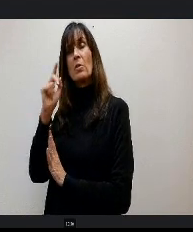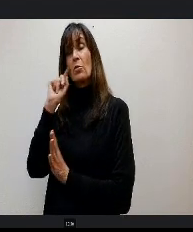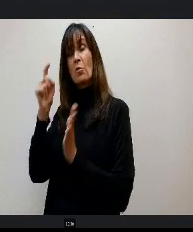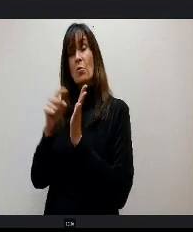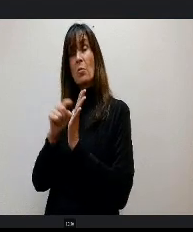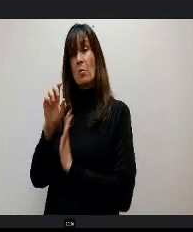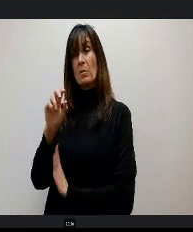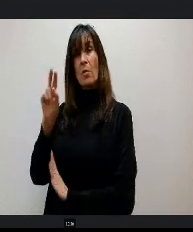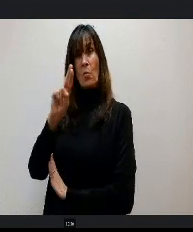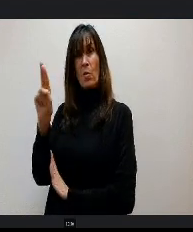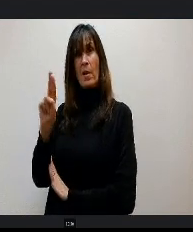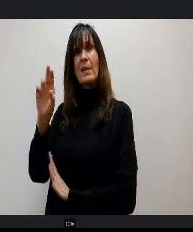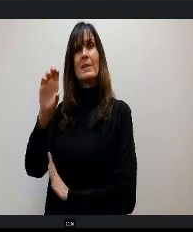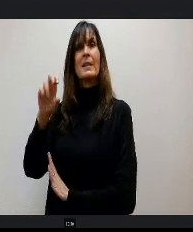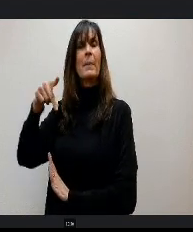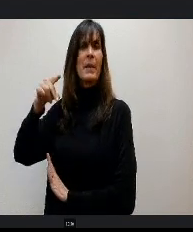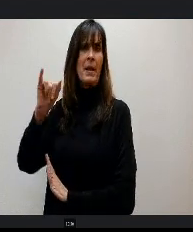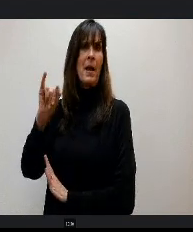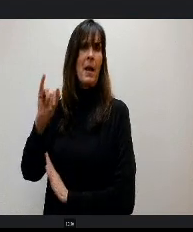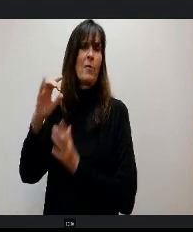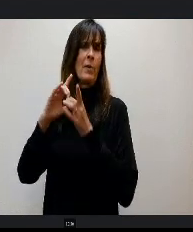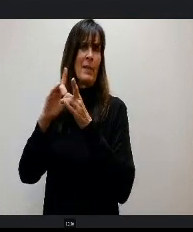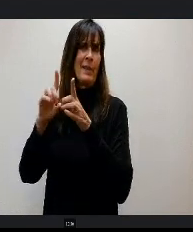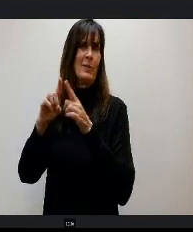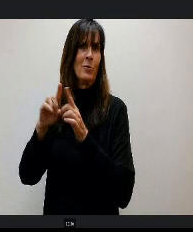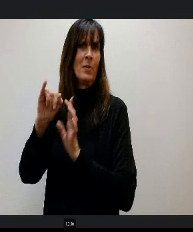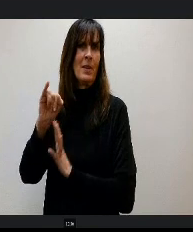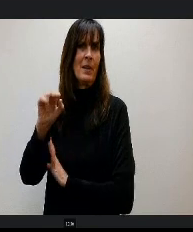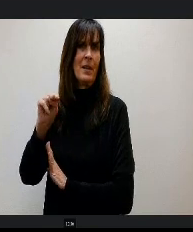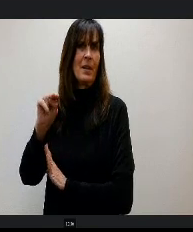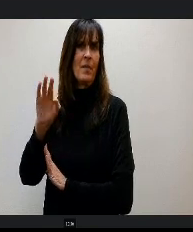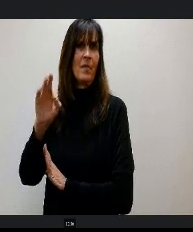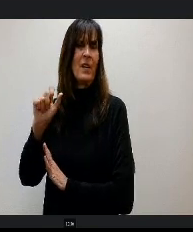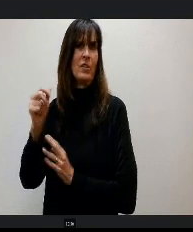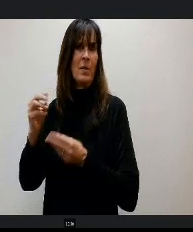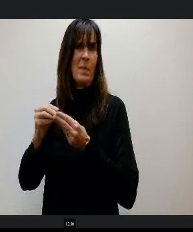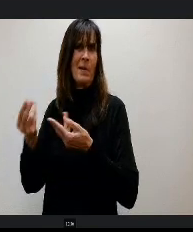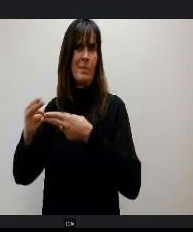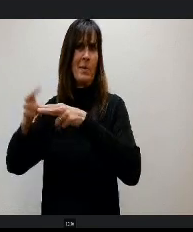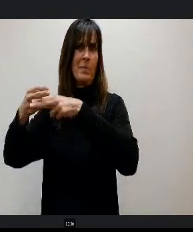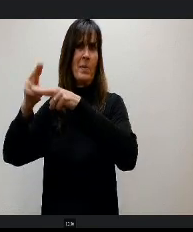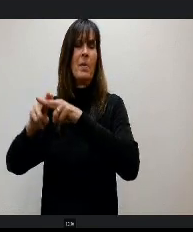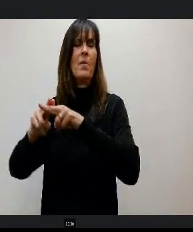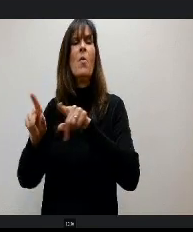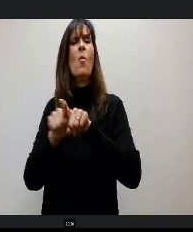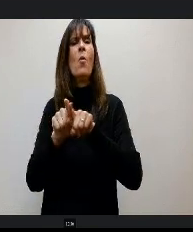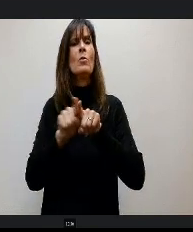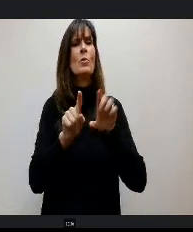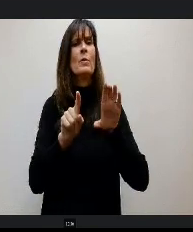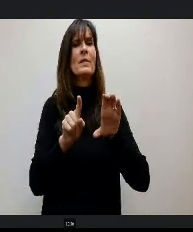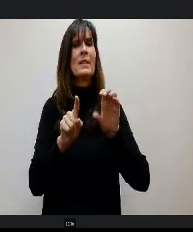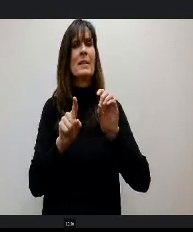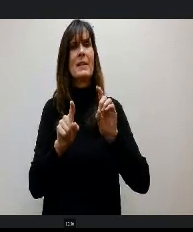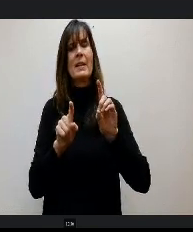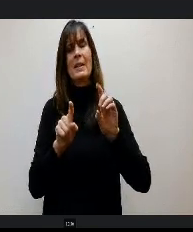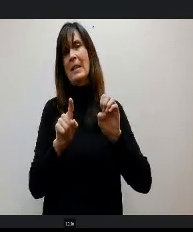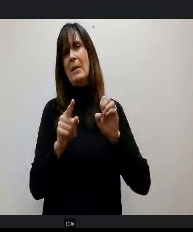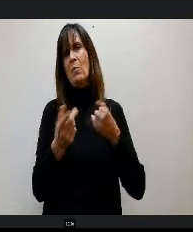Or the inflationary rate that we are using that t CDE is using also to add to our base funding amount is 5.2%.